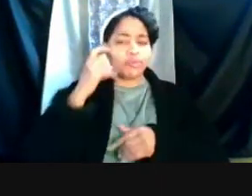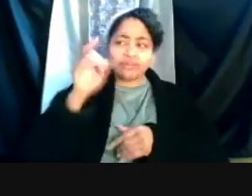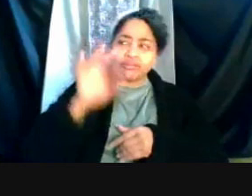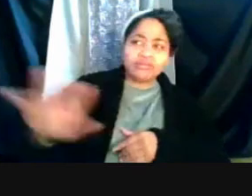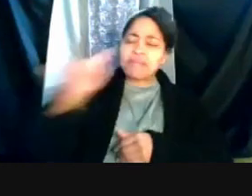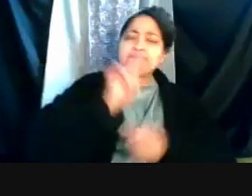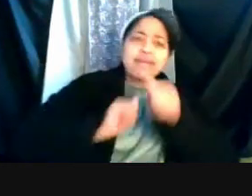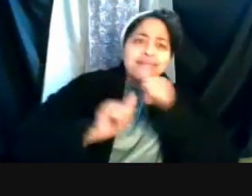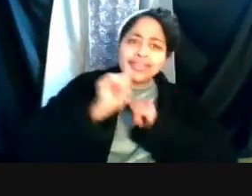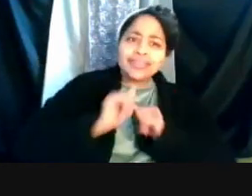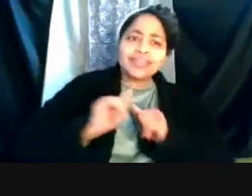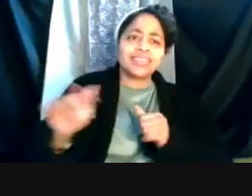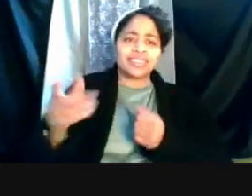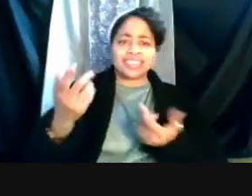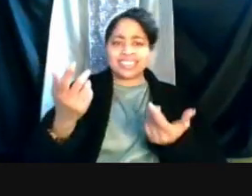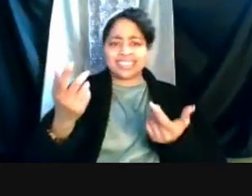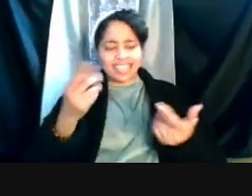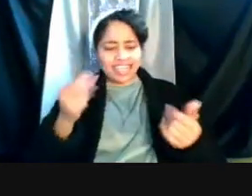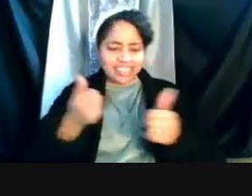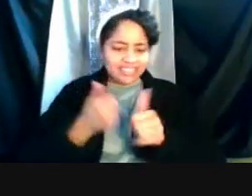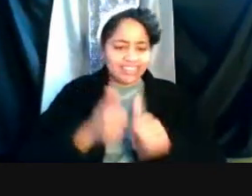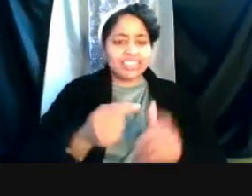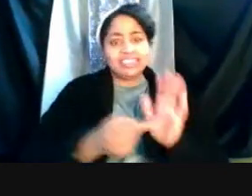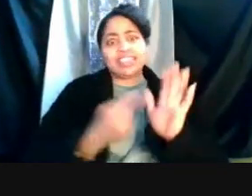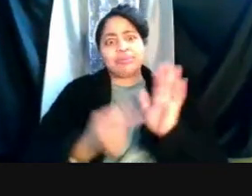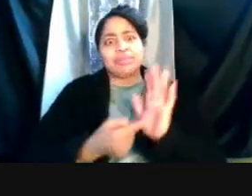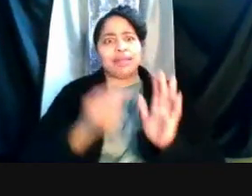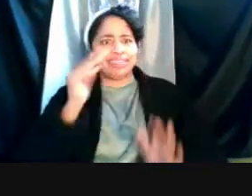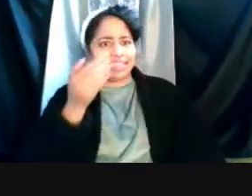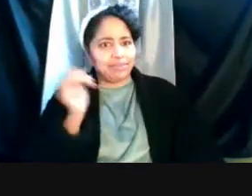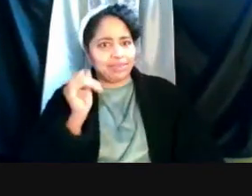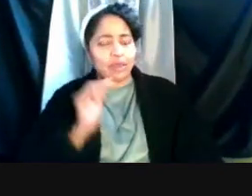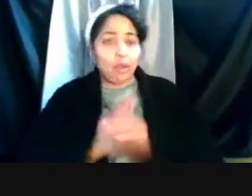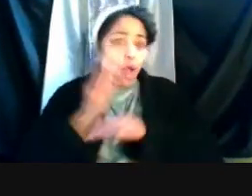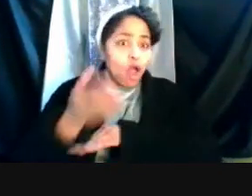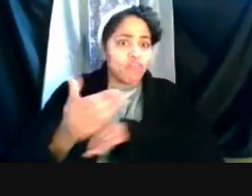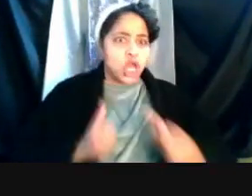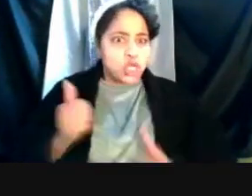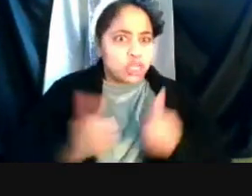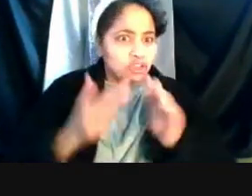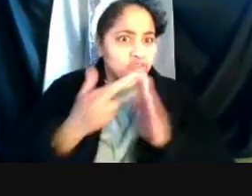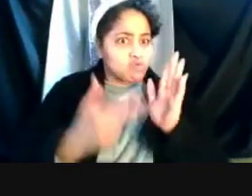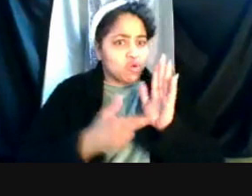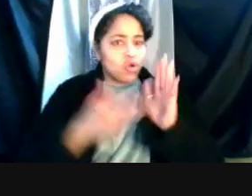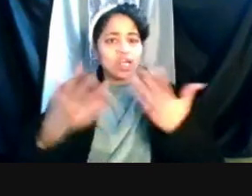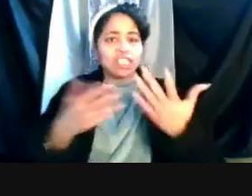their adherence to what sometimes seems like overly aggressive rules and the slow ramp up.